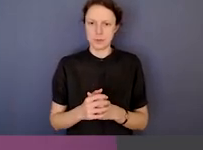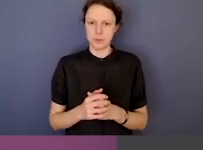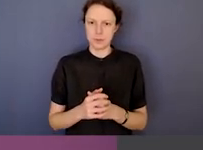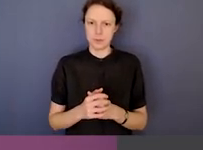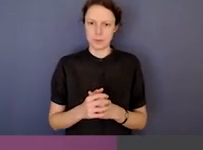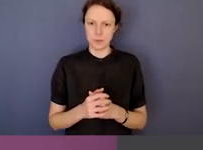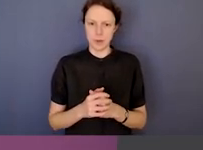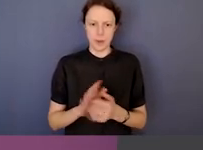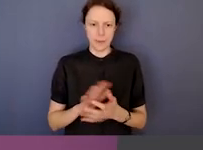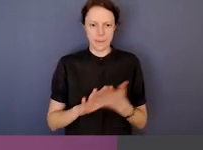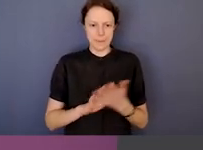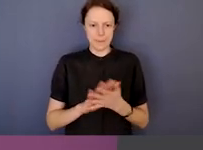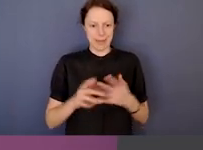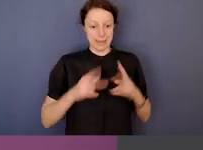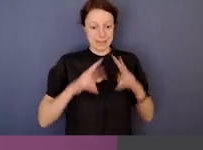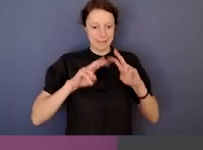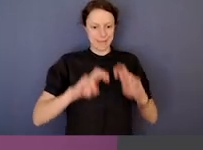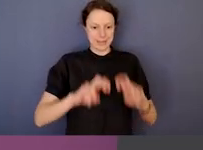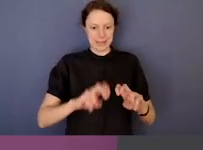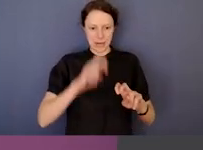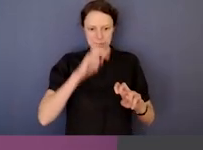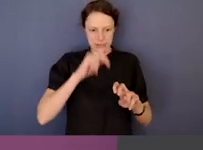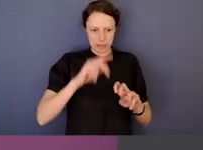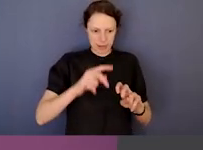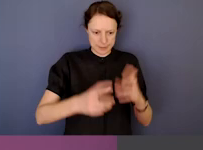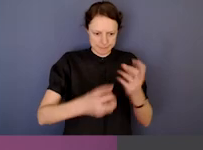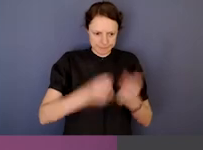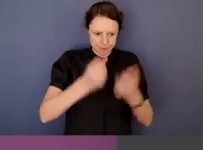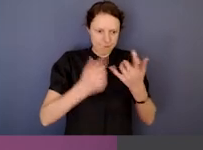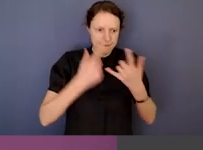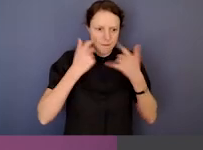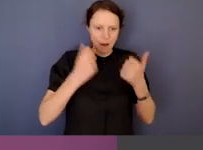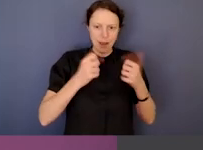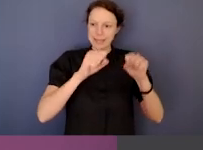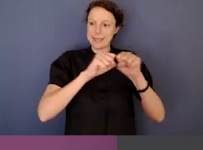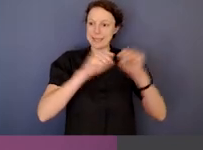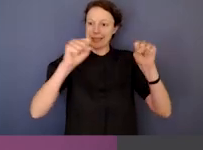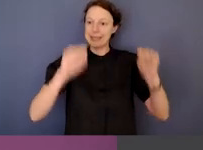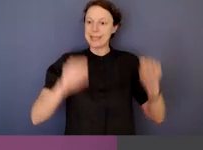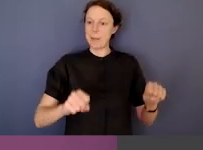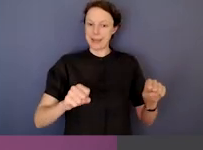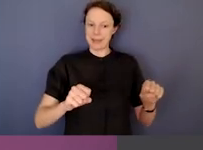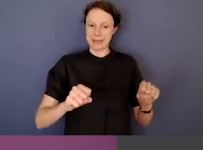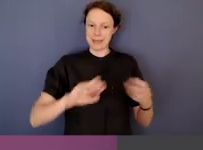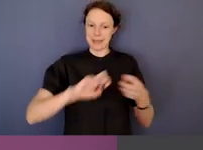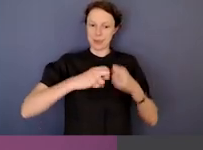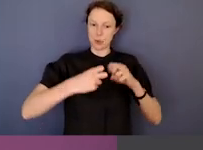So often it's a question of is this investigation a vehicle to draw out some of those more systemic